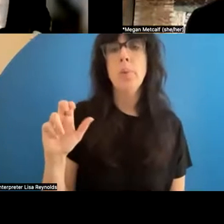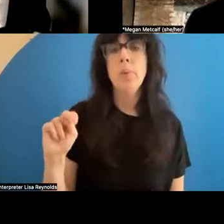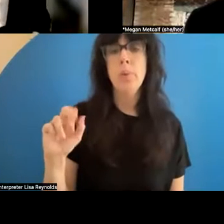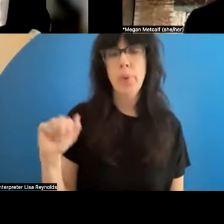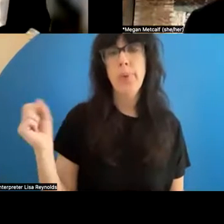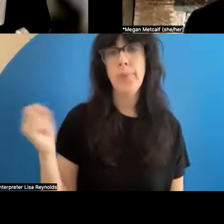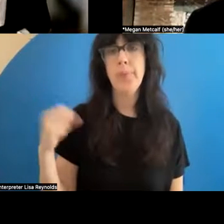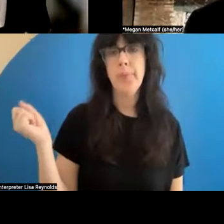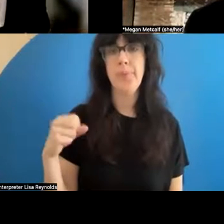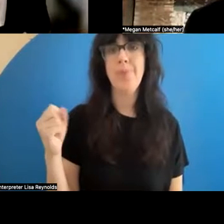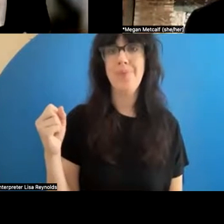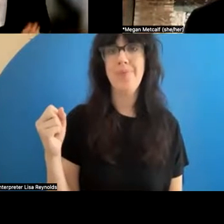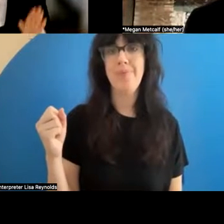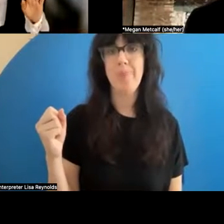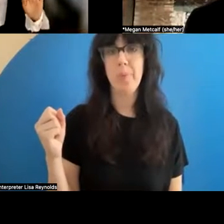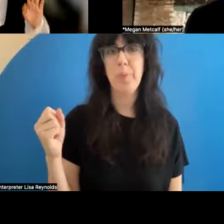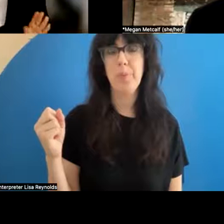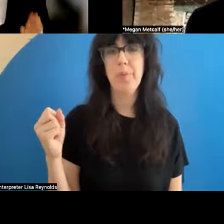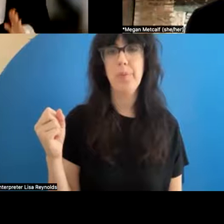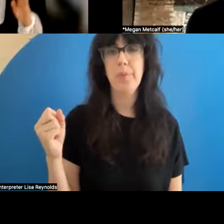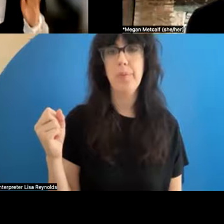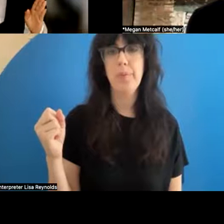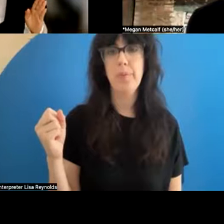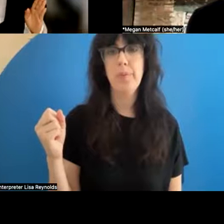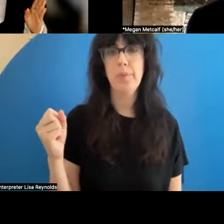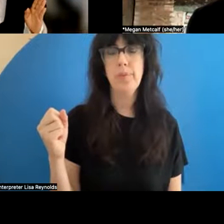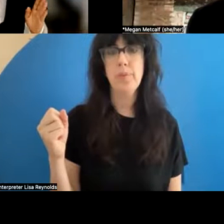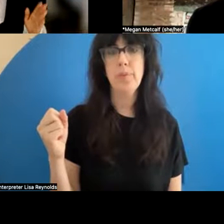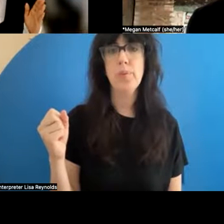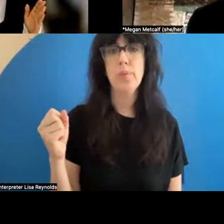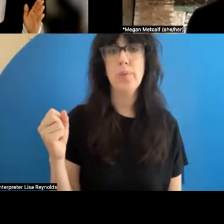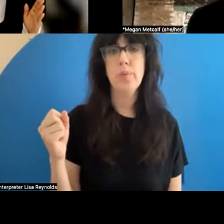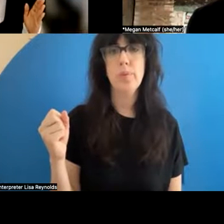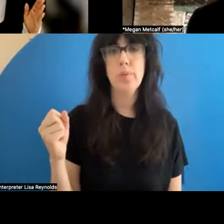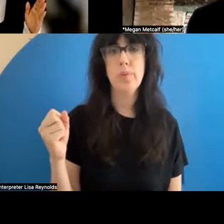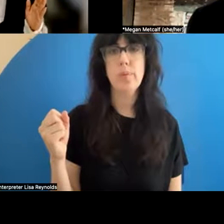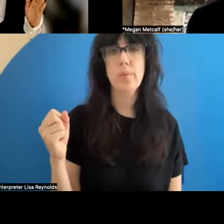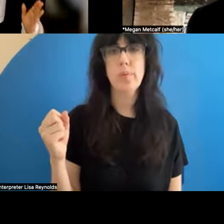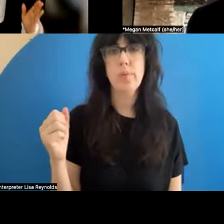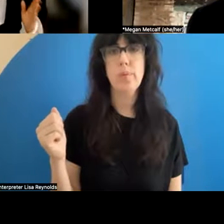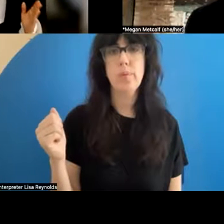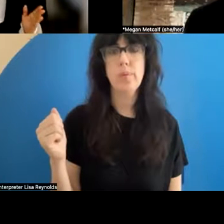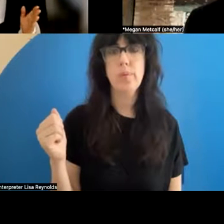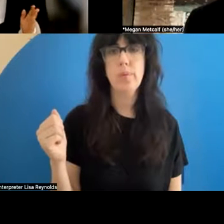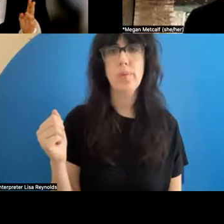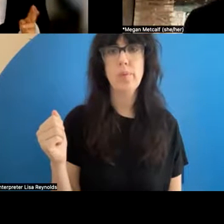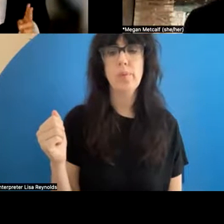that in being the -- responsible for two archives are my